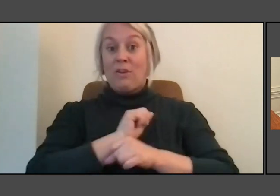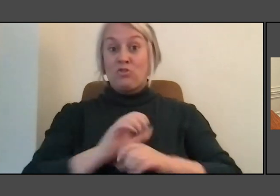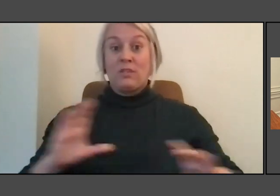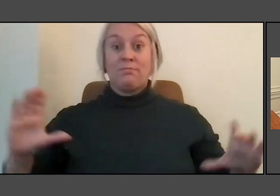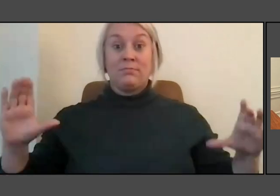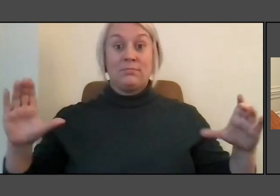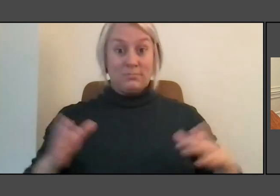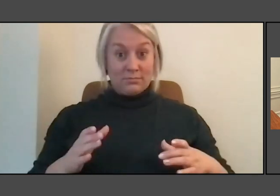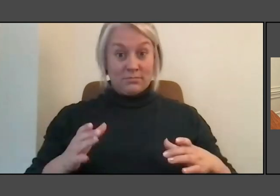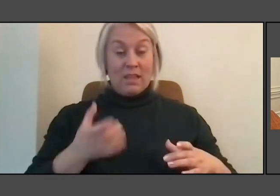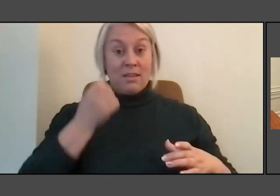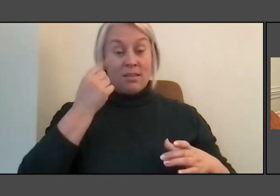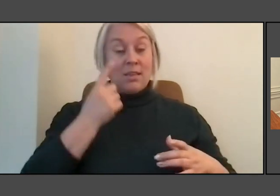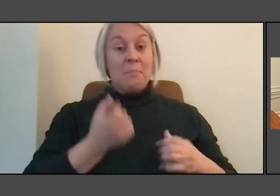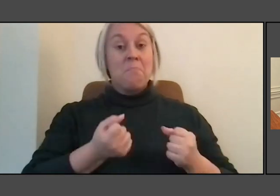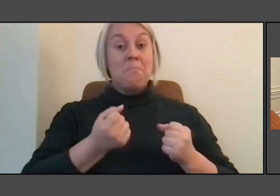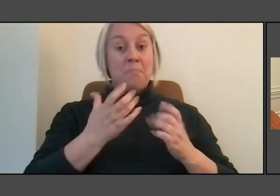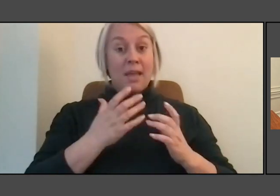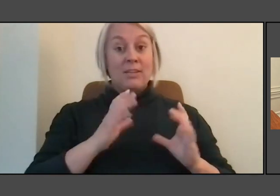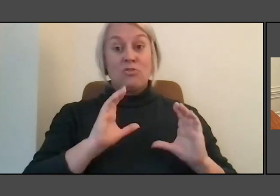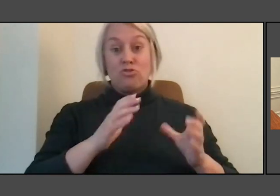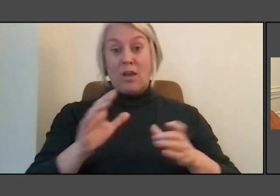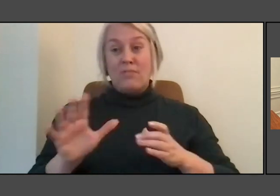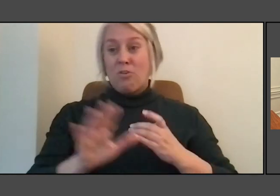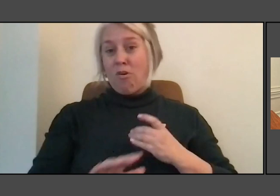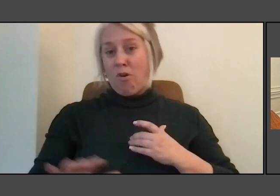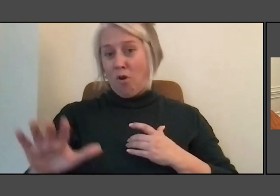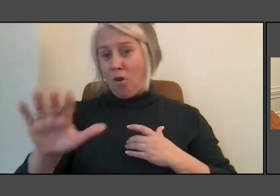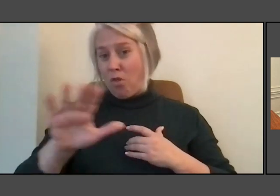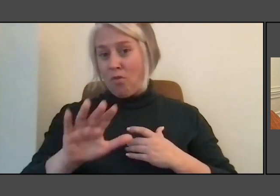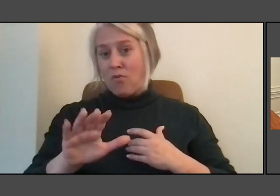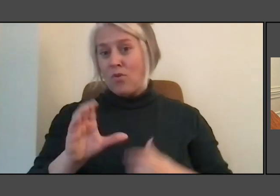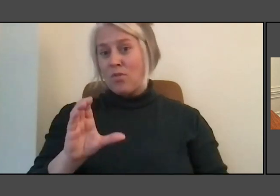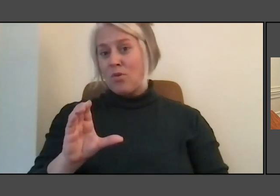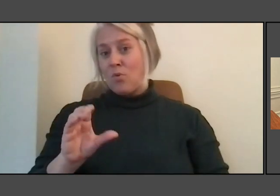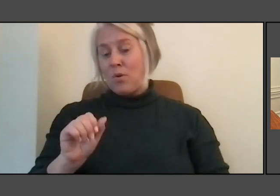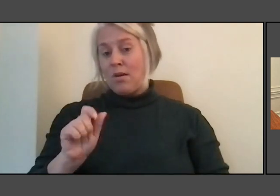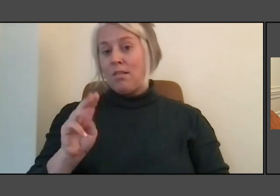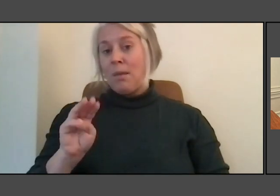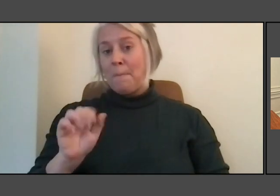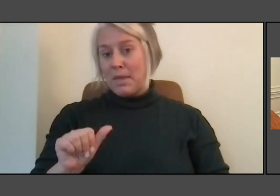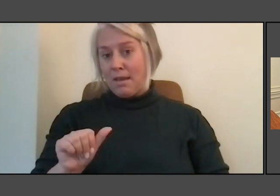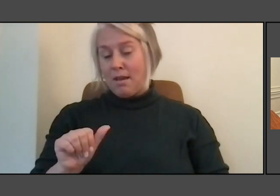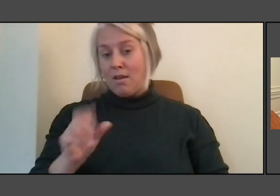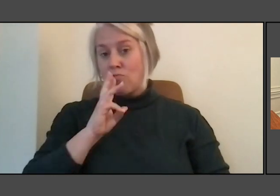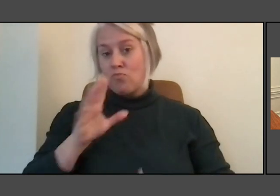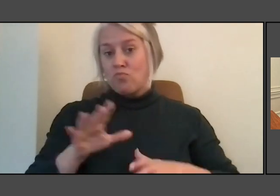along the Columbia River within the state of Washington. This was a project in the state of Washington.